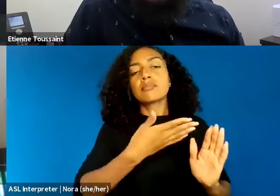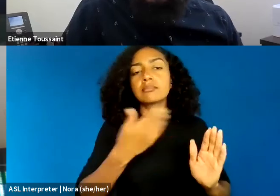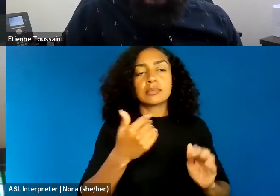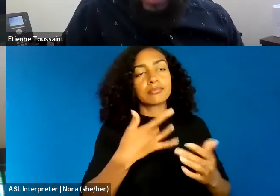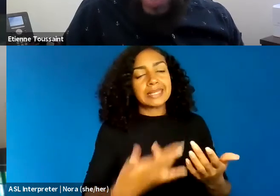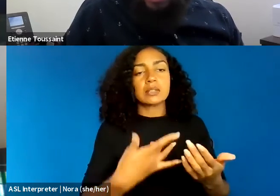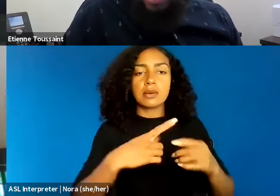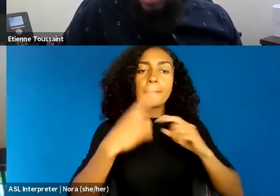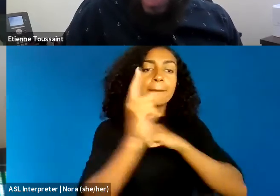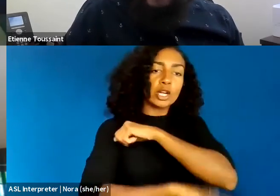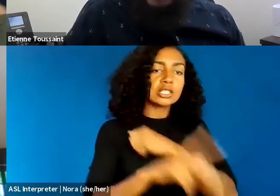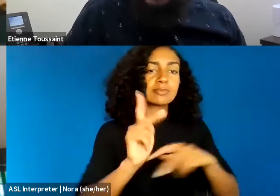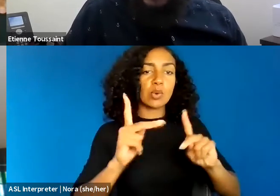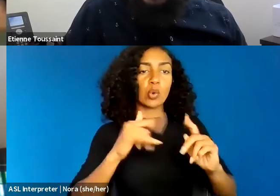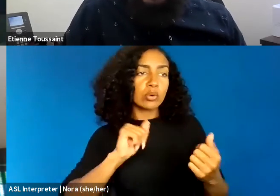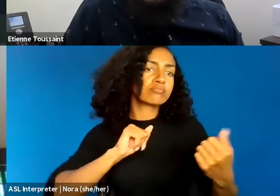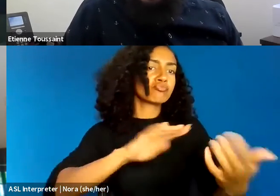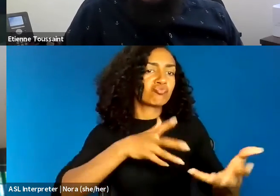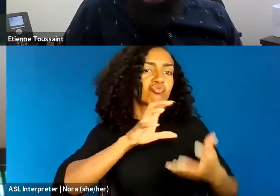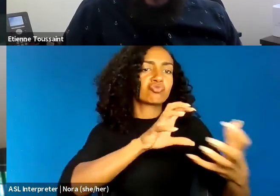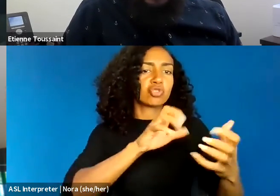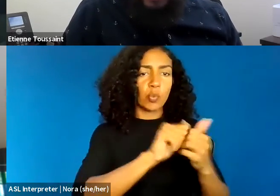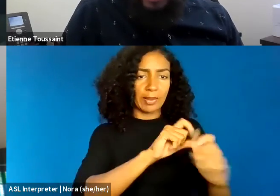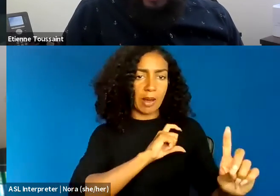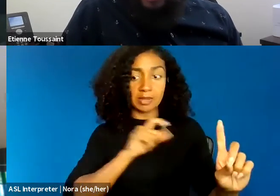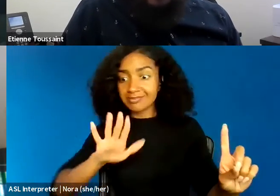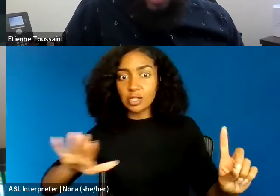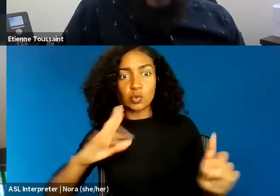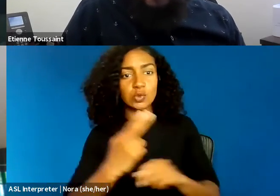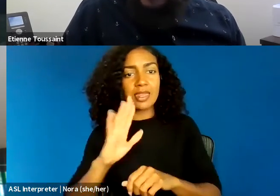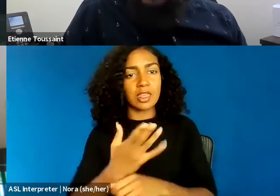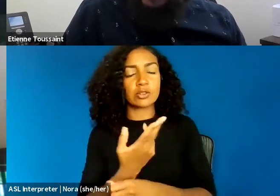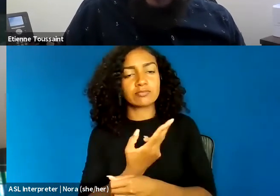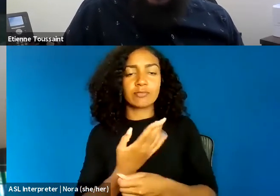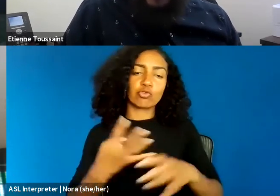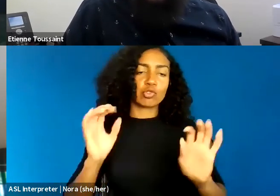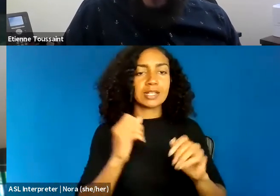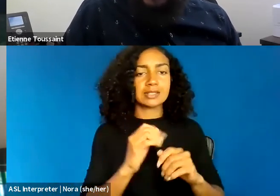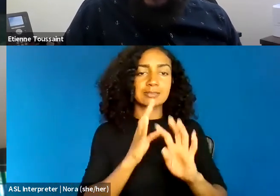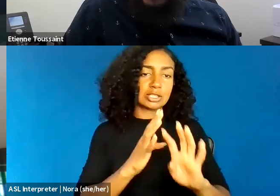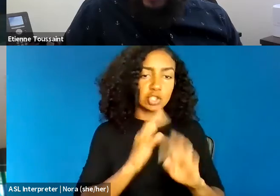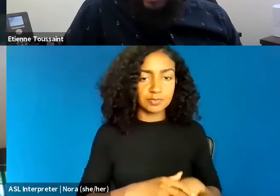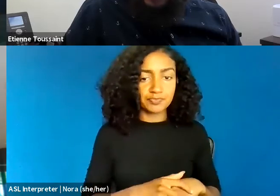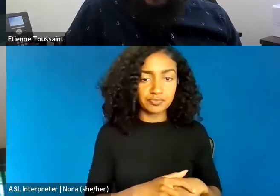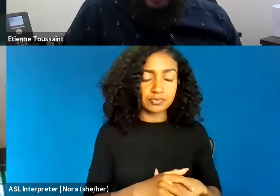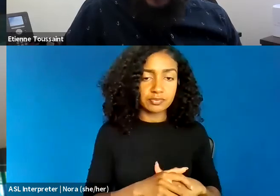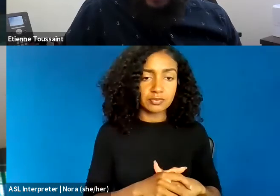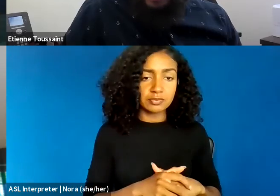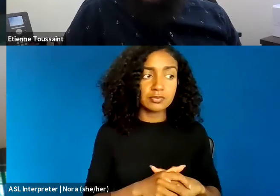As a result in my opinion, a sense of confusion remains, especially regarding public speech that decries racism at the hands of the police.